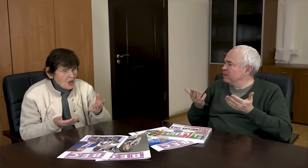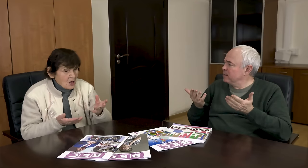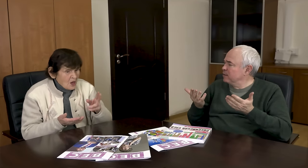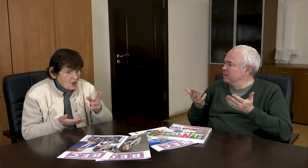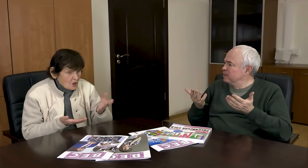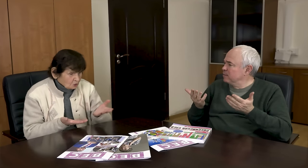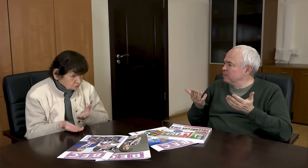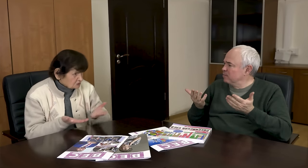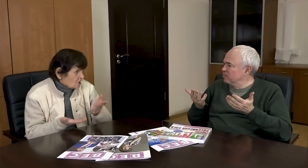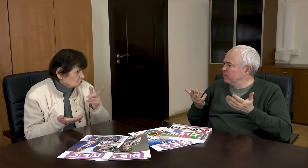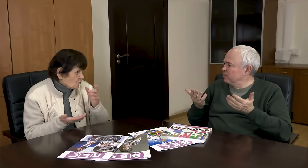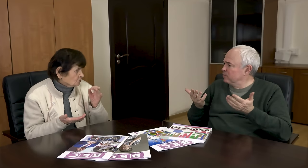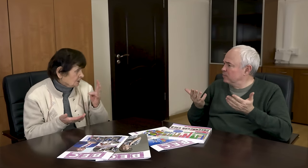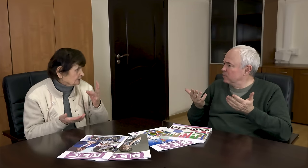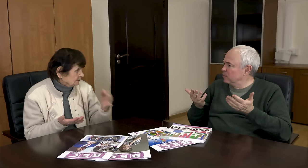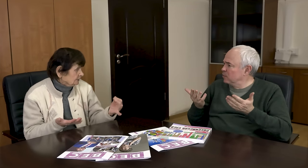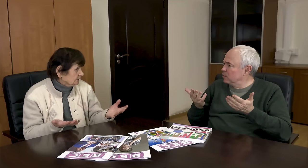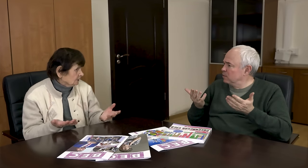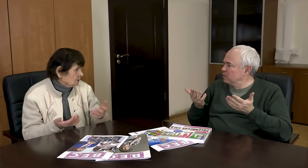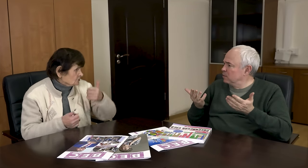Ski race.